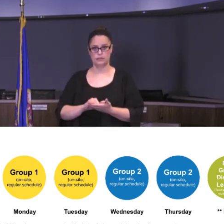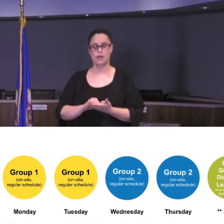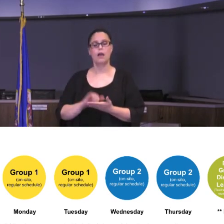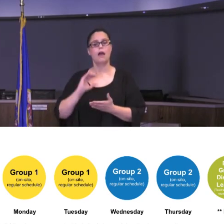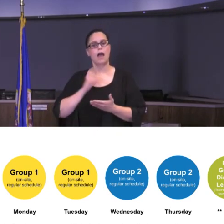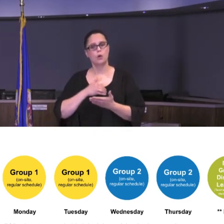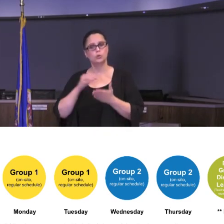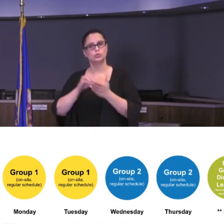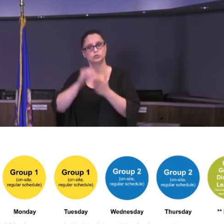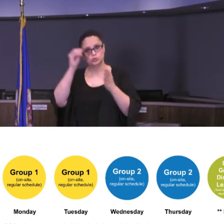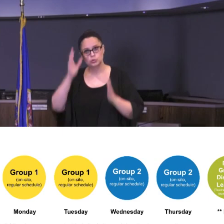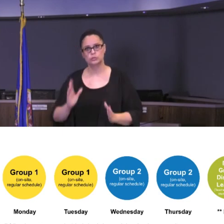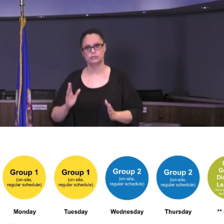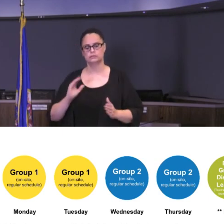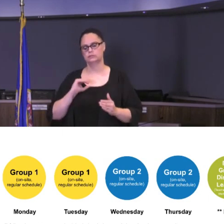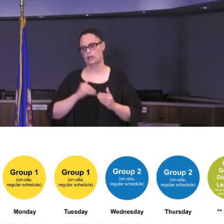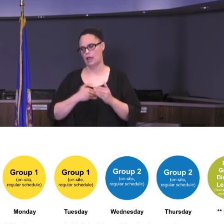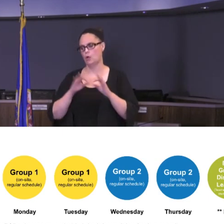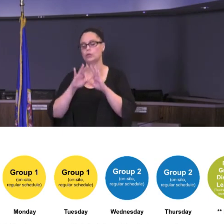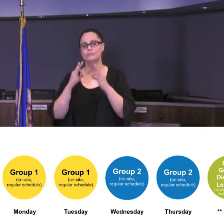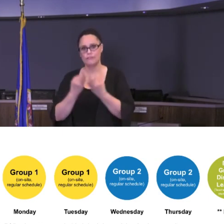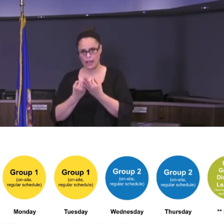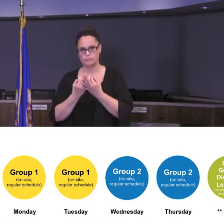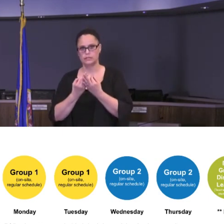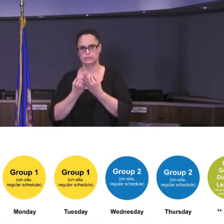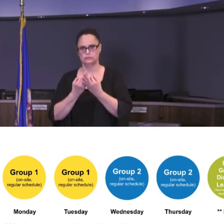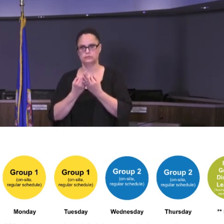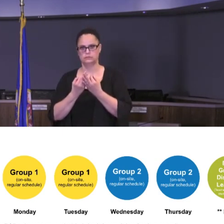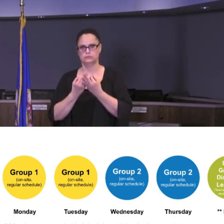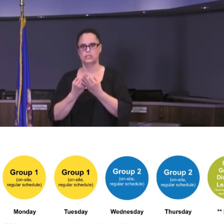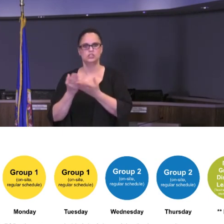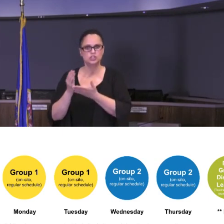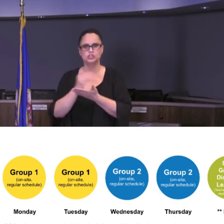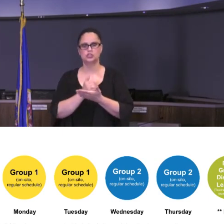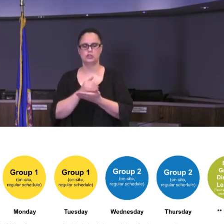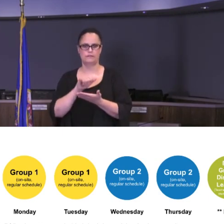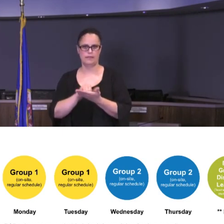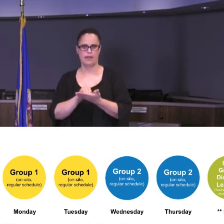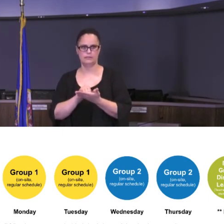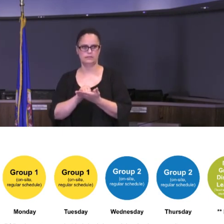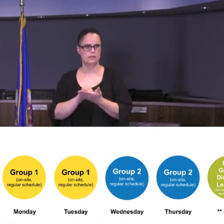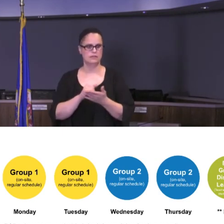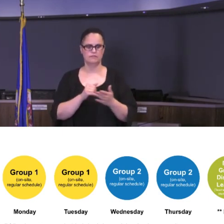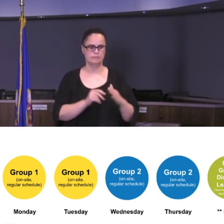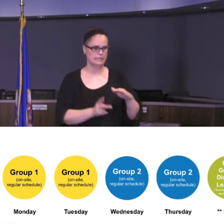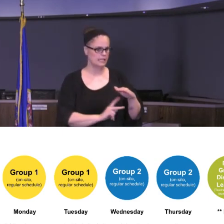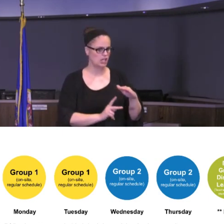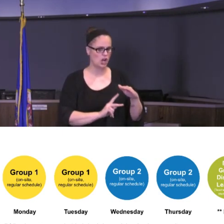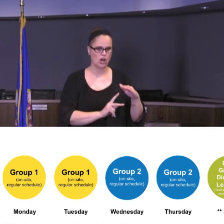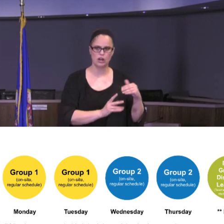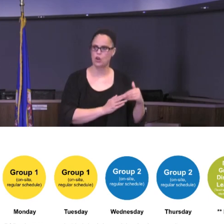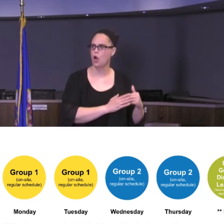deserve a consistent and organized school experience from Pre-K to 12th grade, ABE, whatever our configuration is